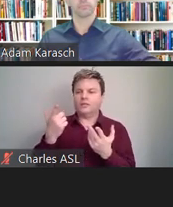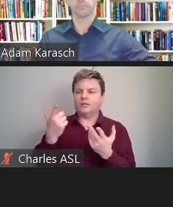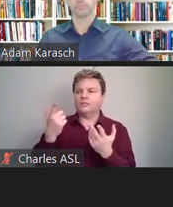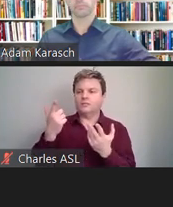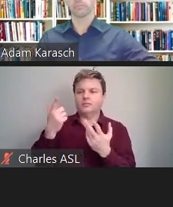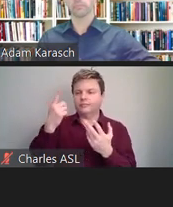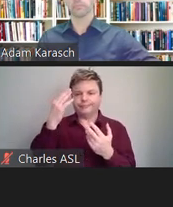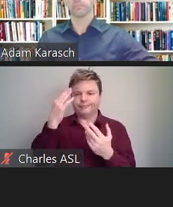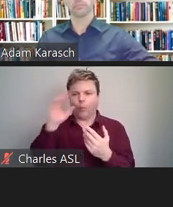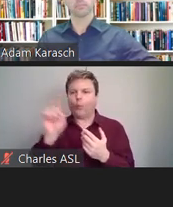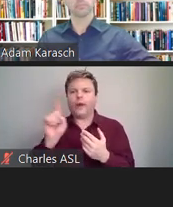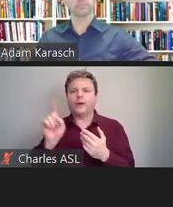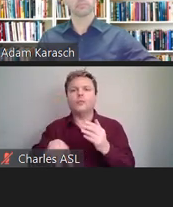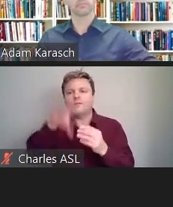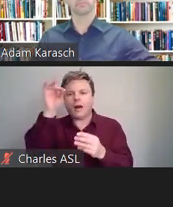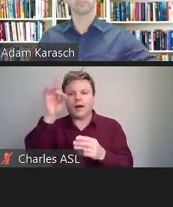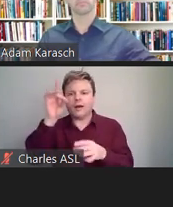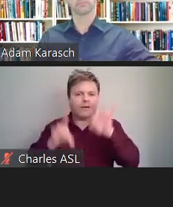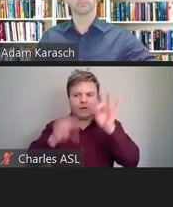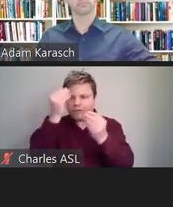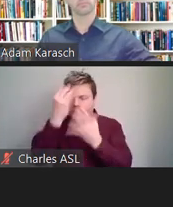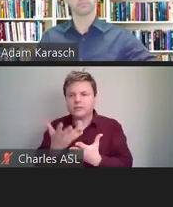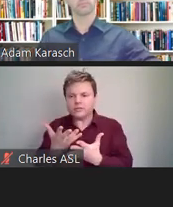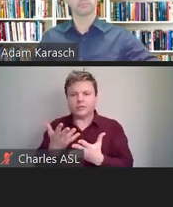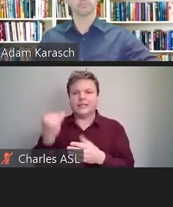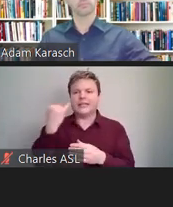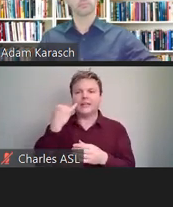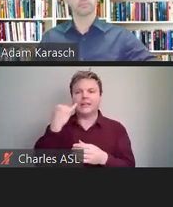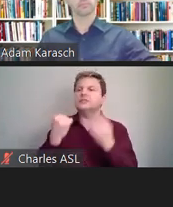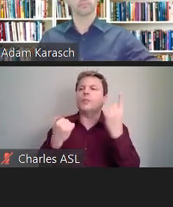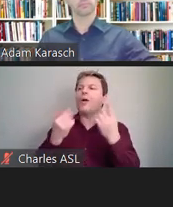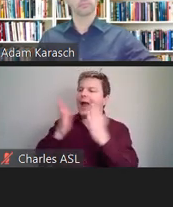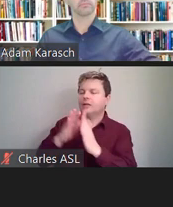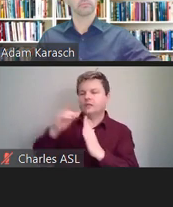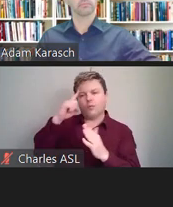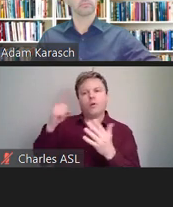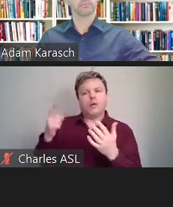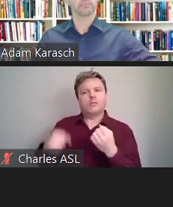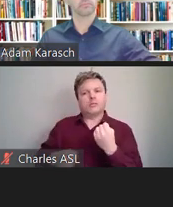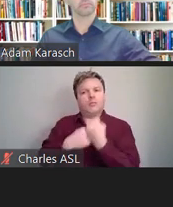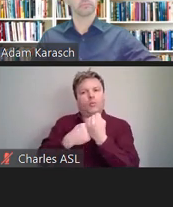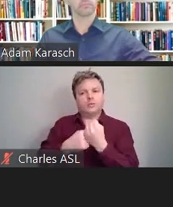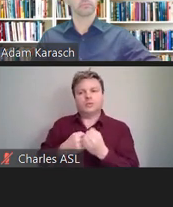So that's where an HR audit would help and that's where training--